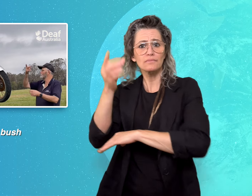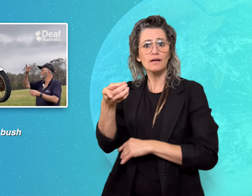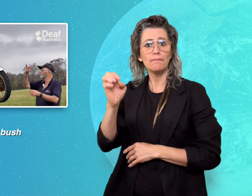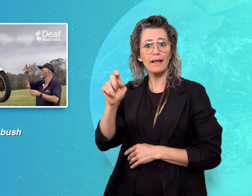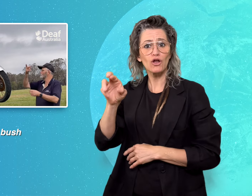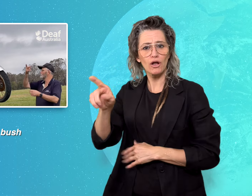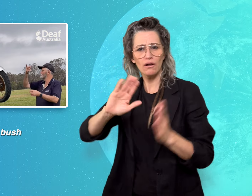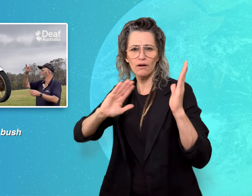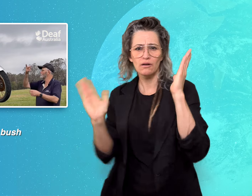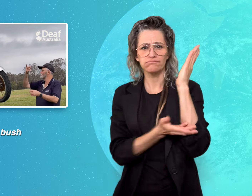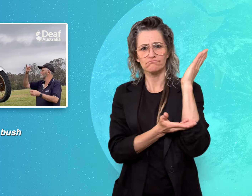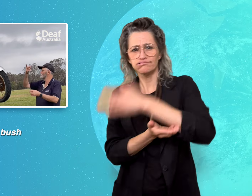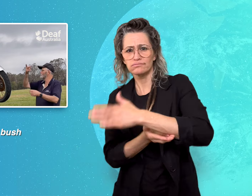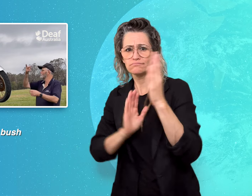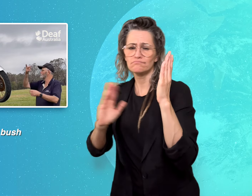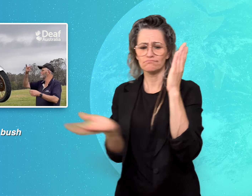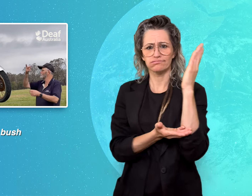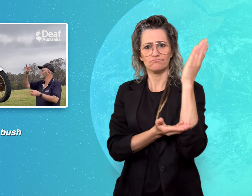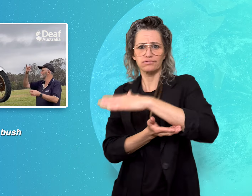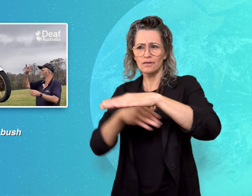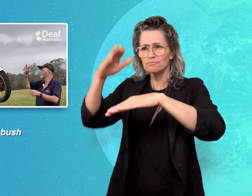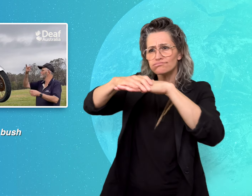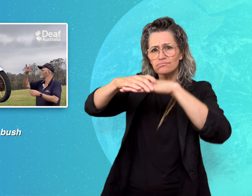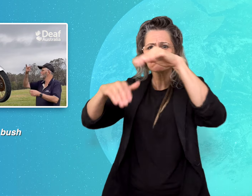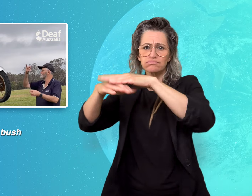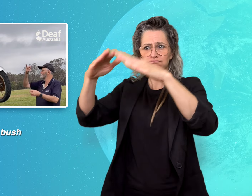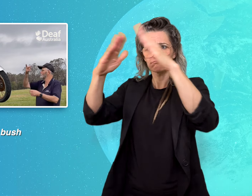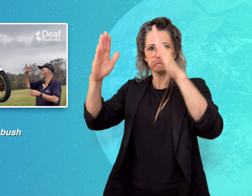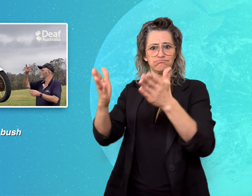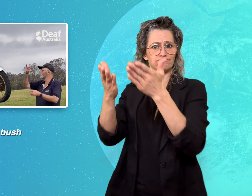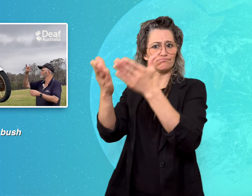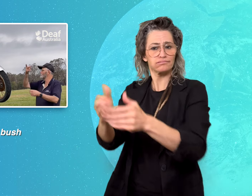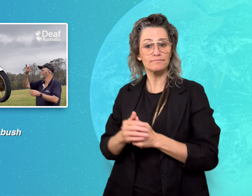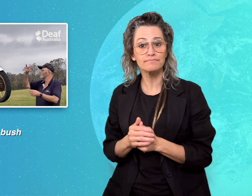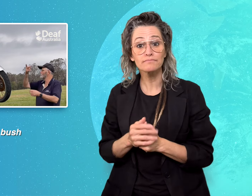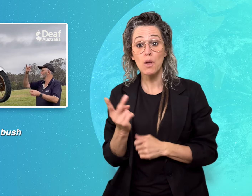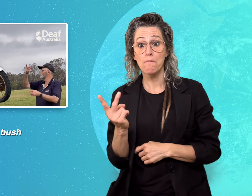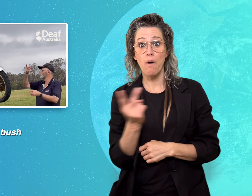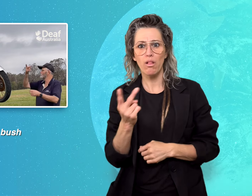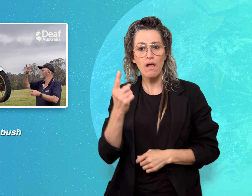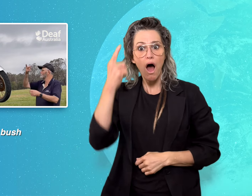on his property. The brothers salvaged materials sourced